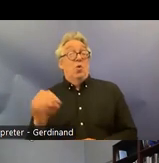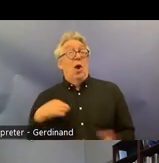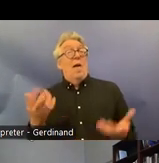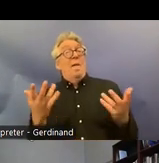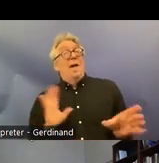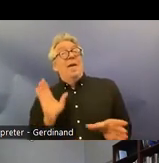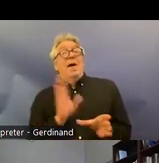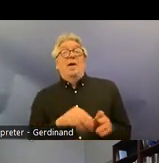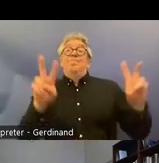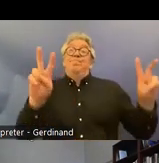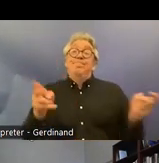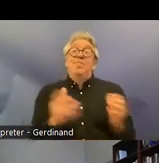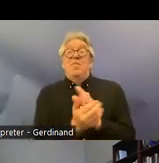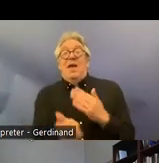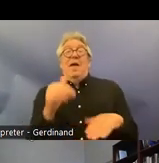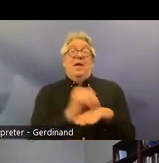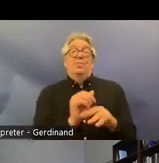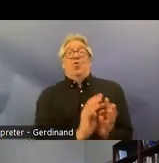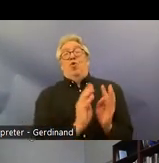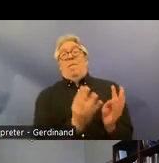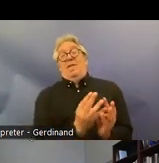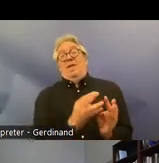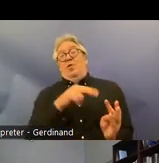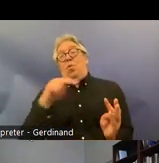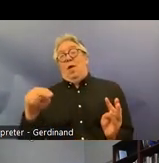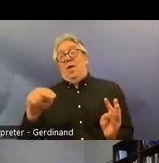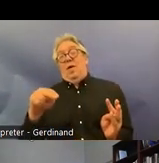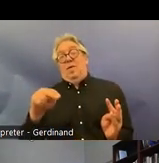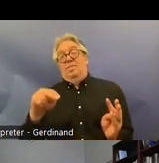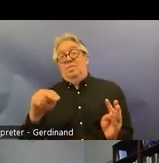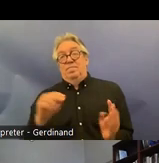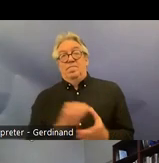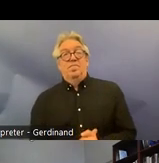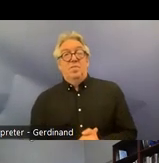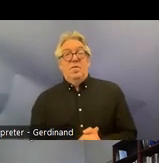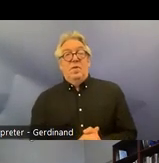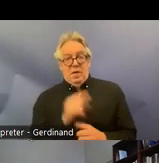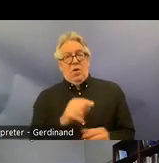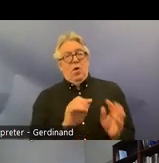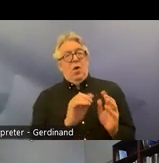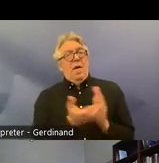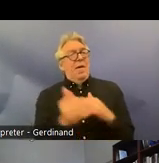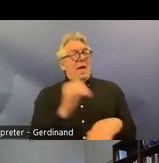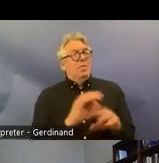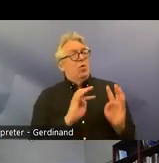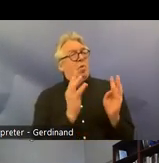expert Committee in Norway for the incorporation of the crpd into Norwegian